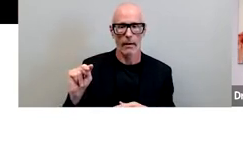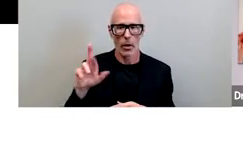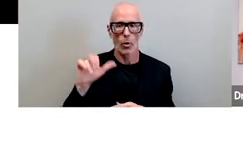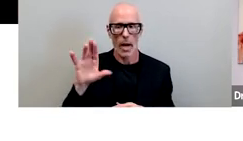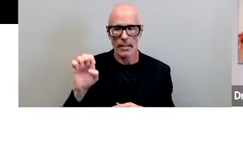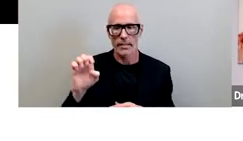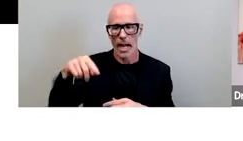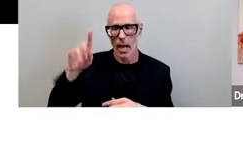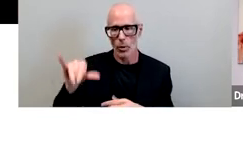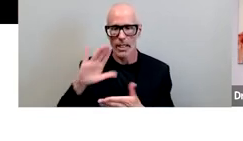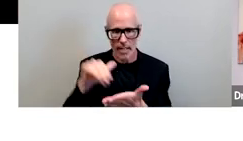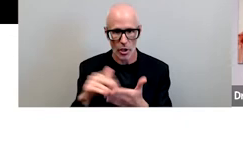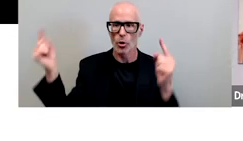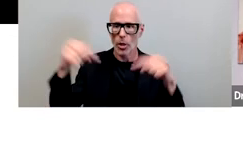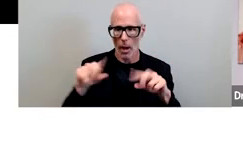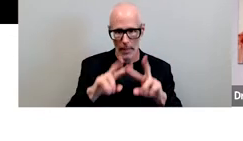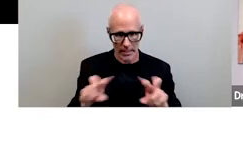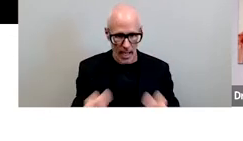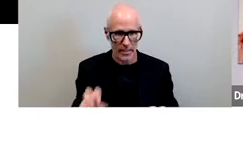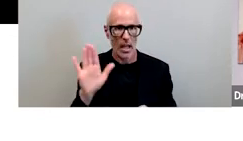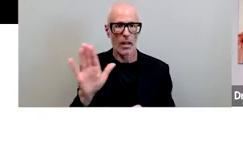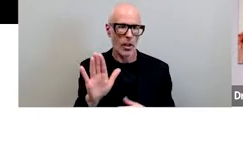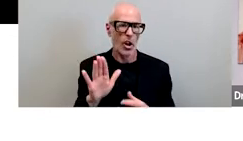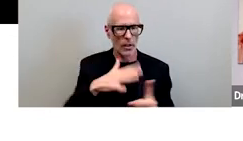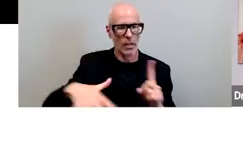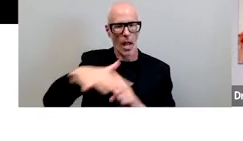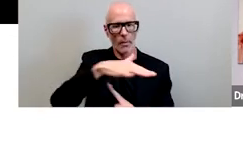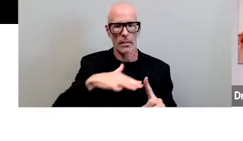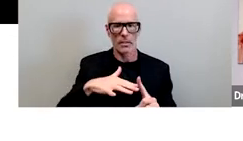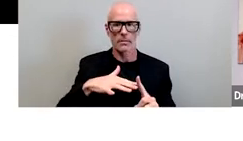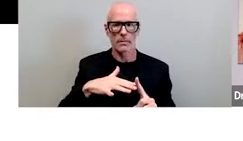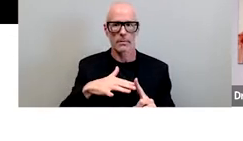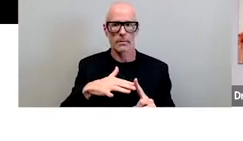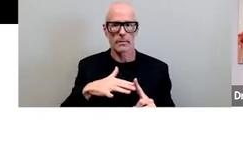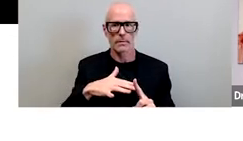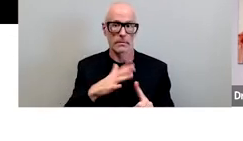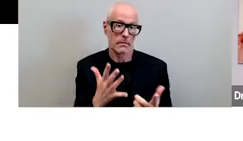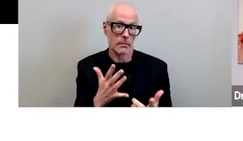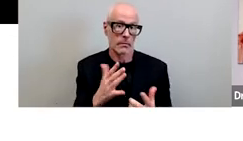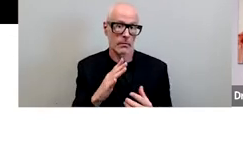come and assess their campus racial climates qualitatively and i said how they paid us 20 30